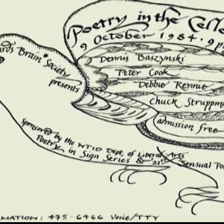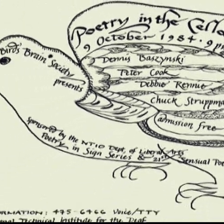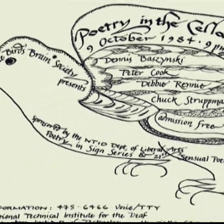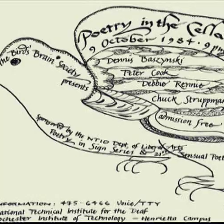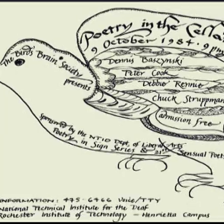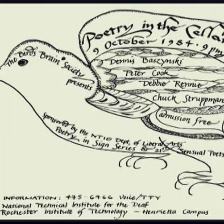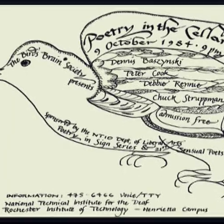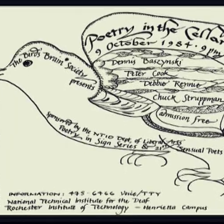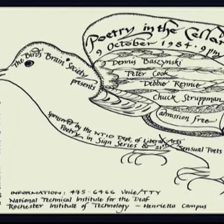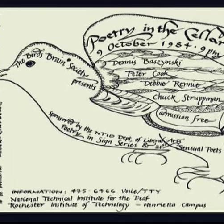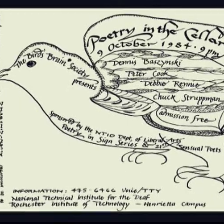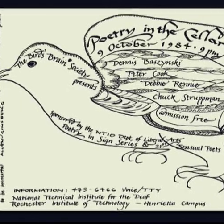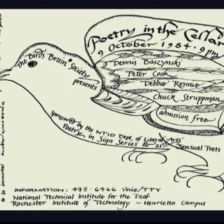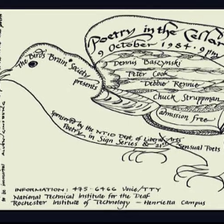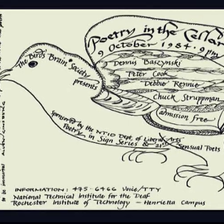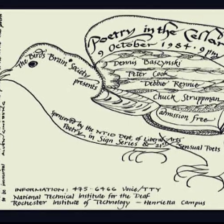...and they were well-attended.